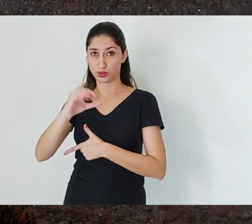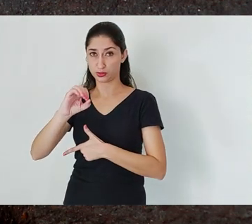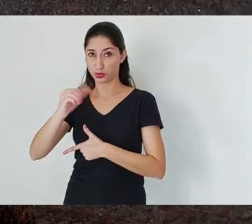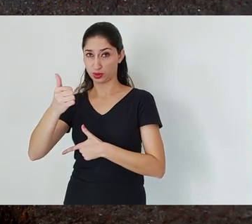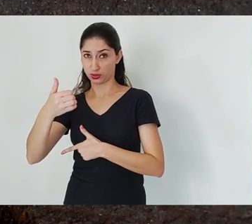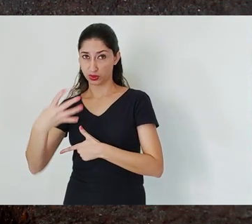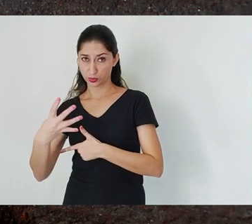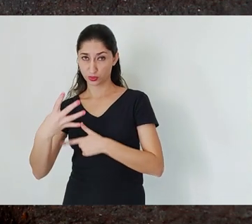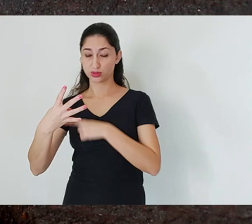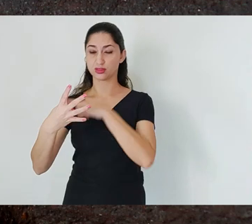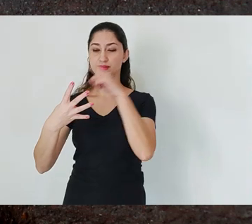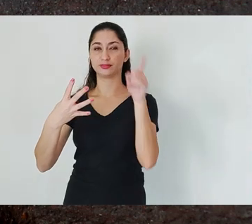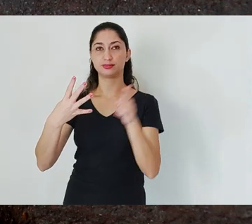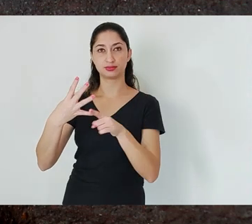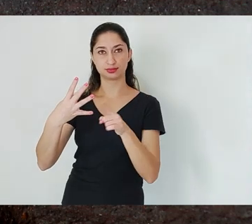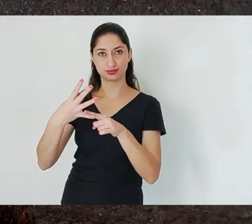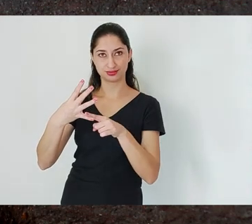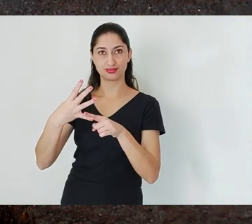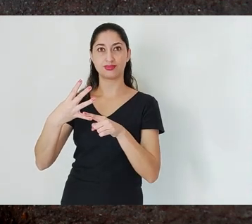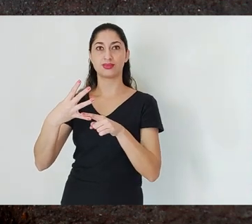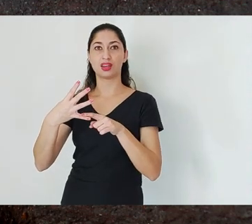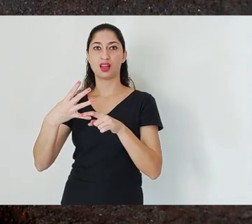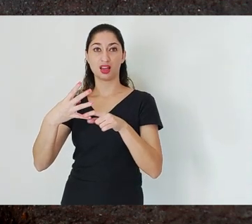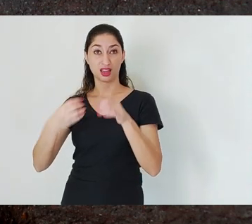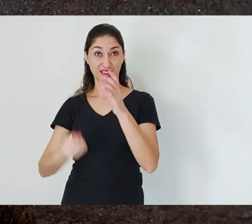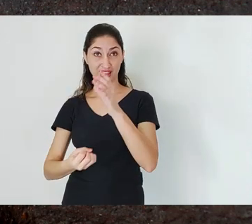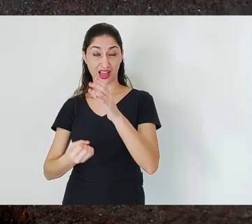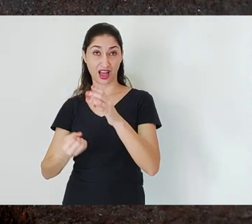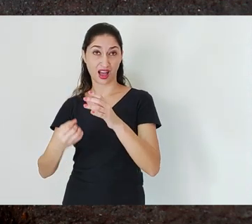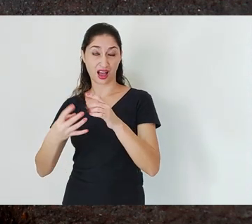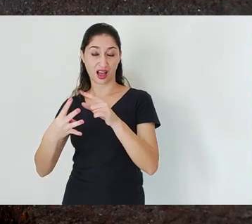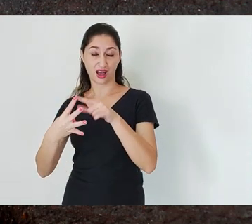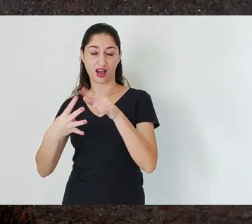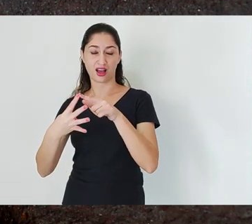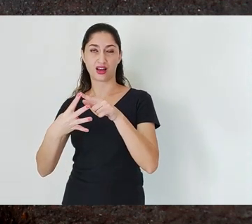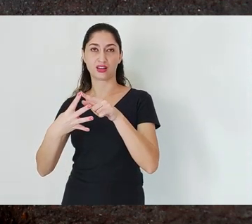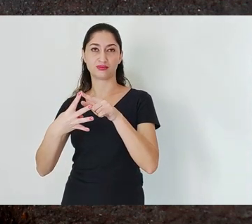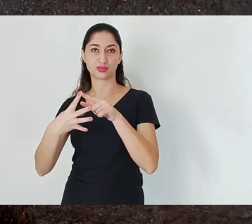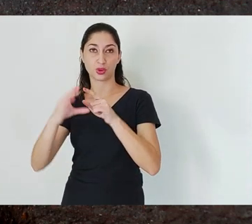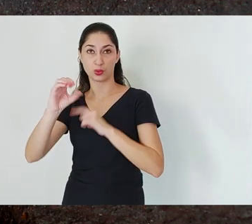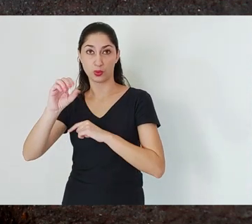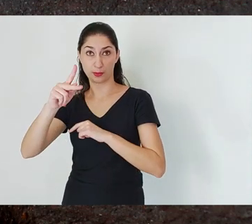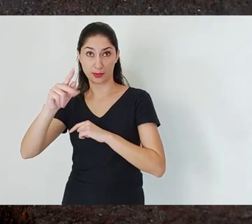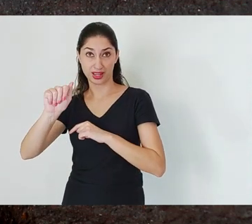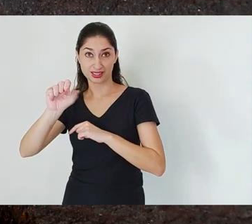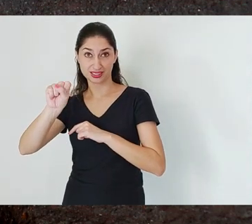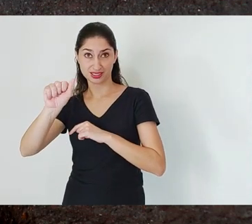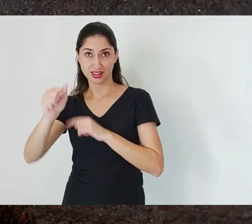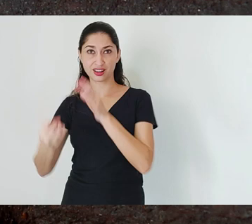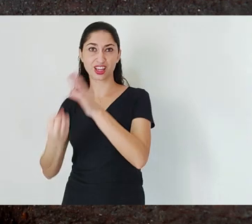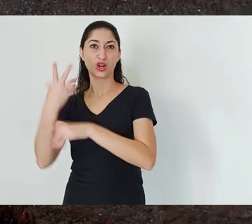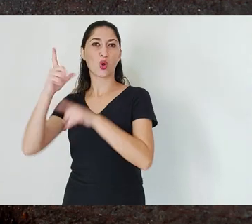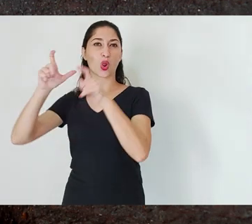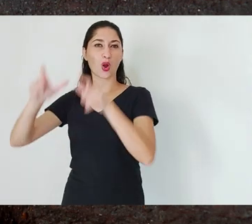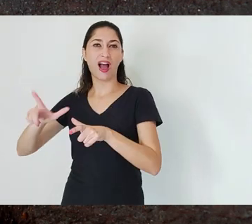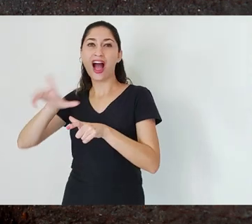that was lost with the collapse of Vale's tailings basin.